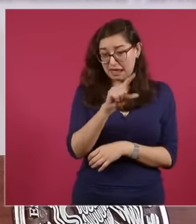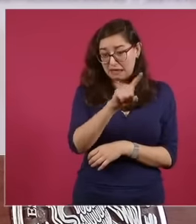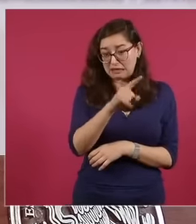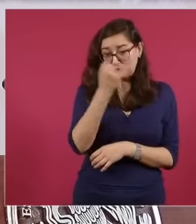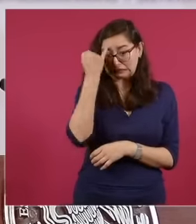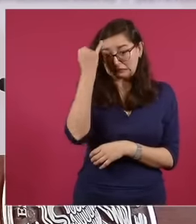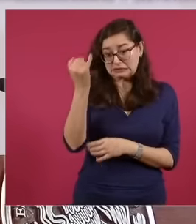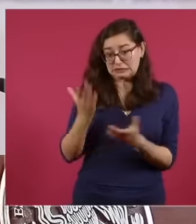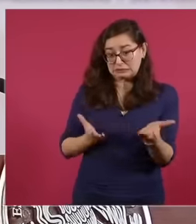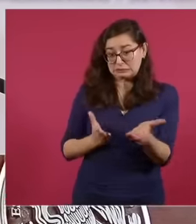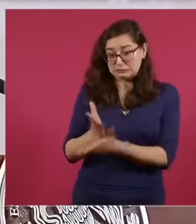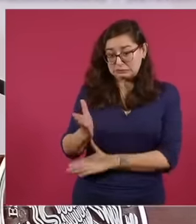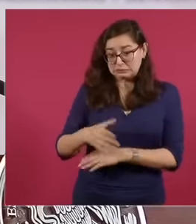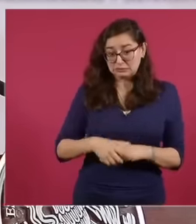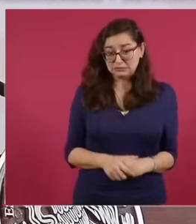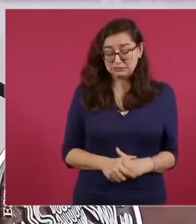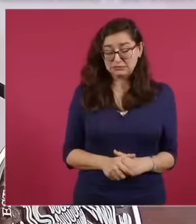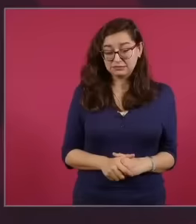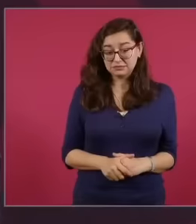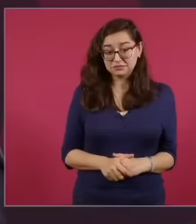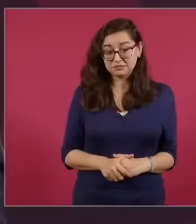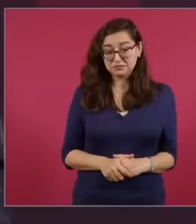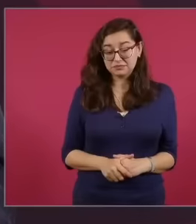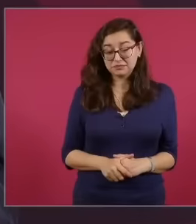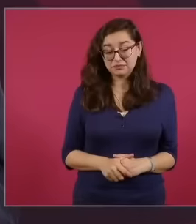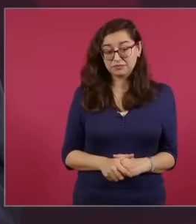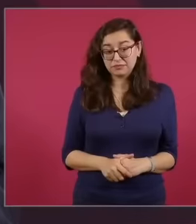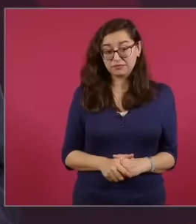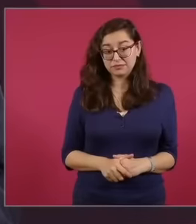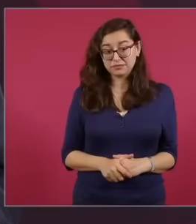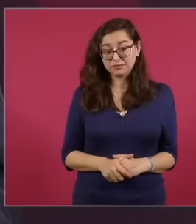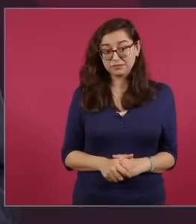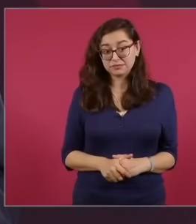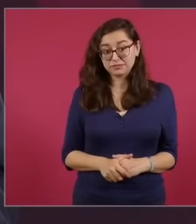complain like this to